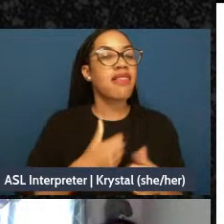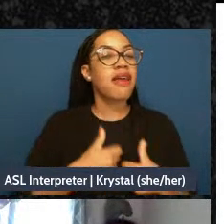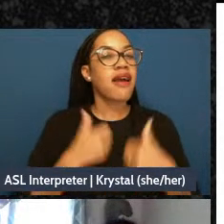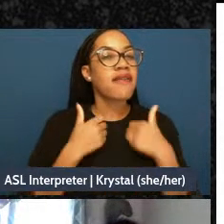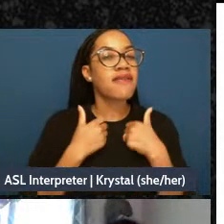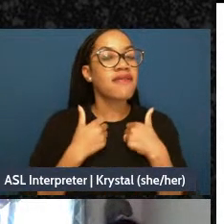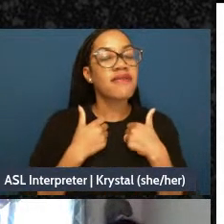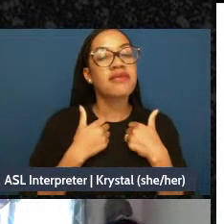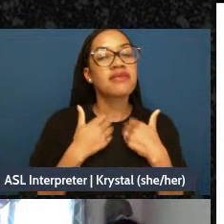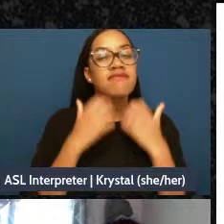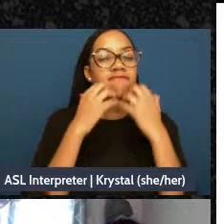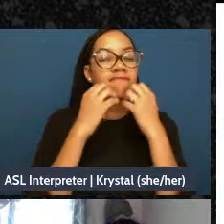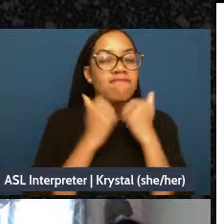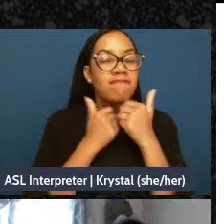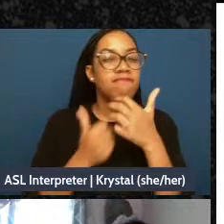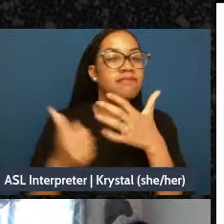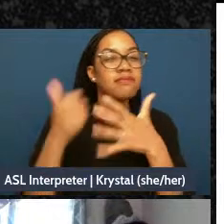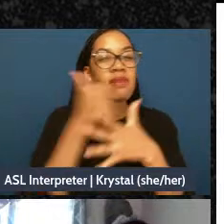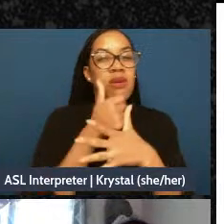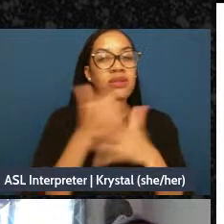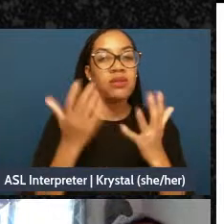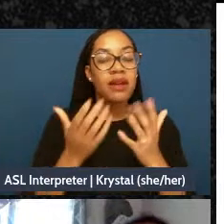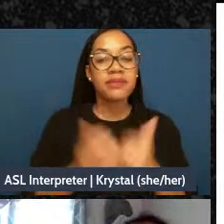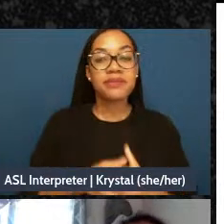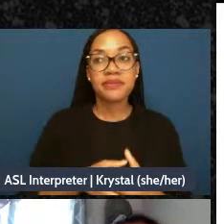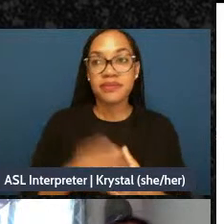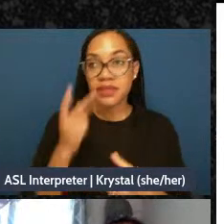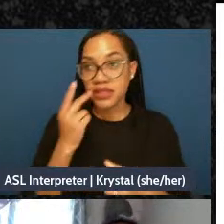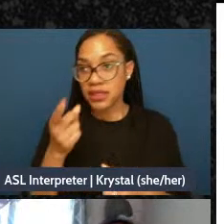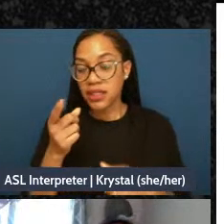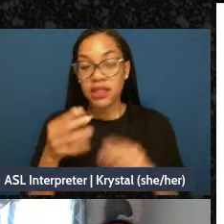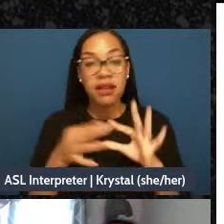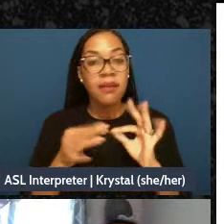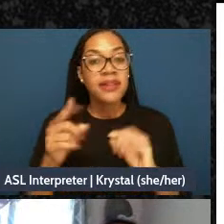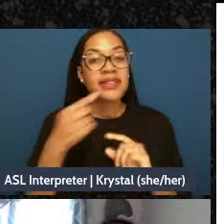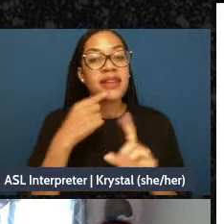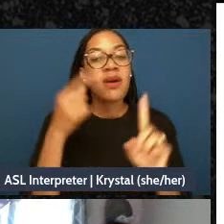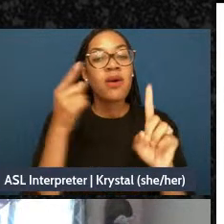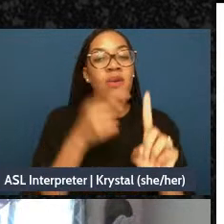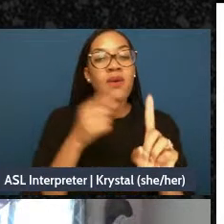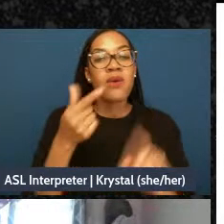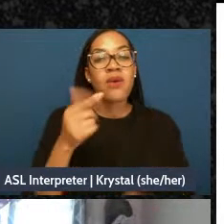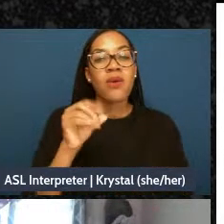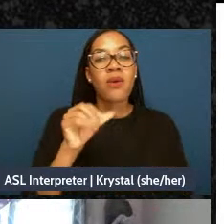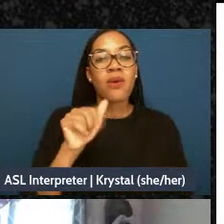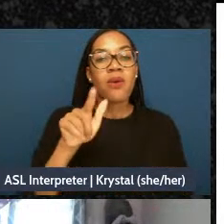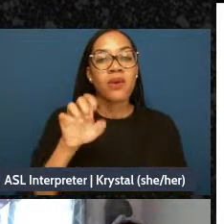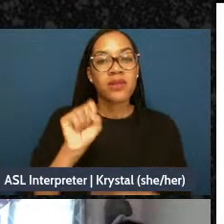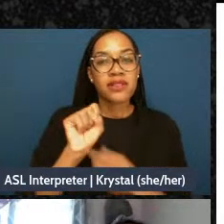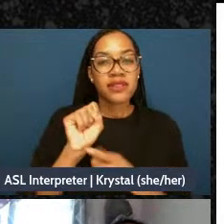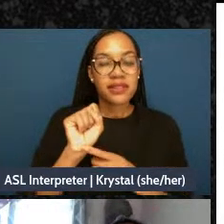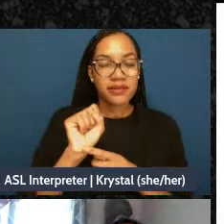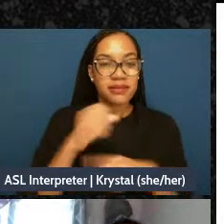I see here someone said gold to make the most of what can be done once I have this corporeal form